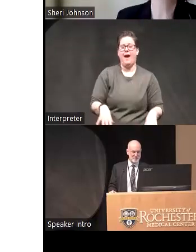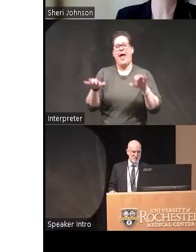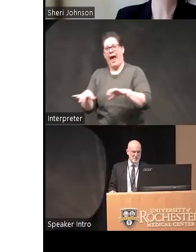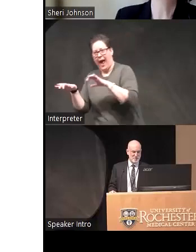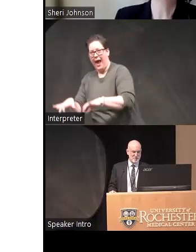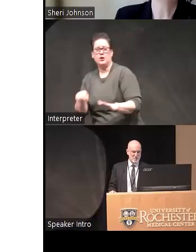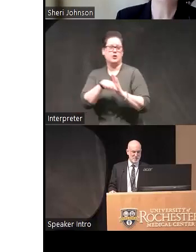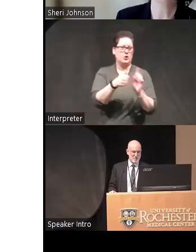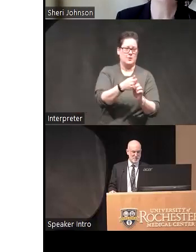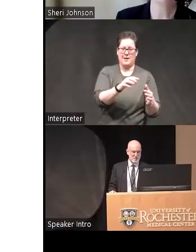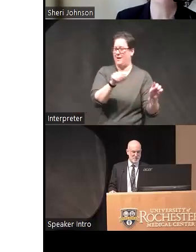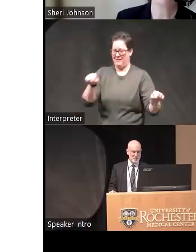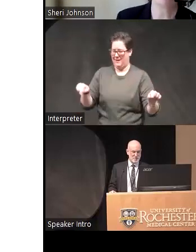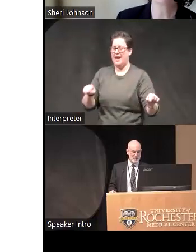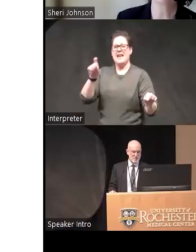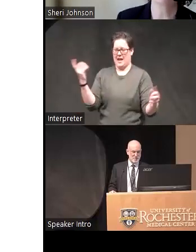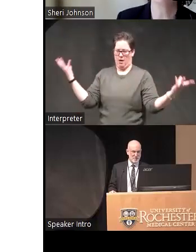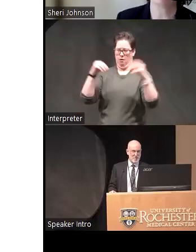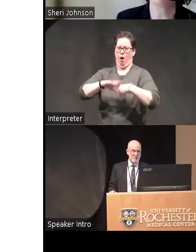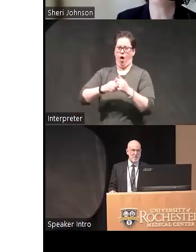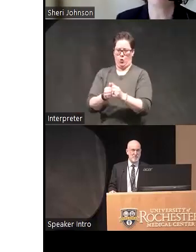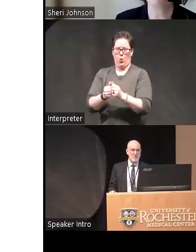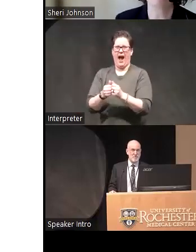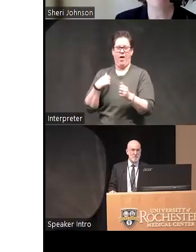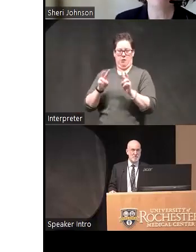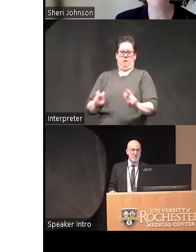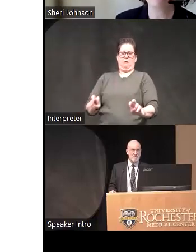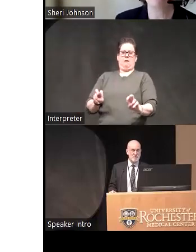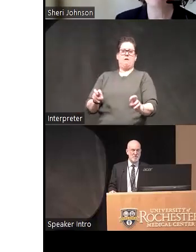much more nuanced models and and that's where I'm heading but I don't think I have all my thoughts